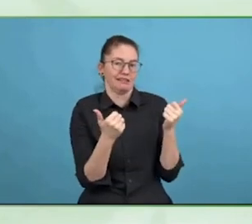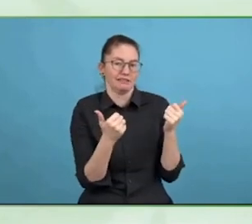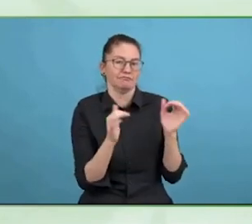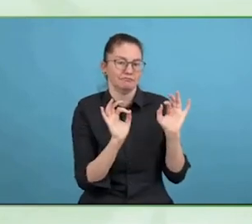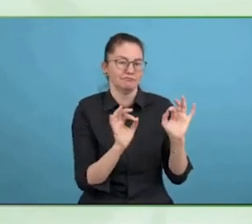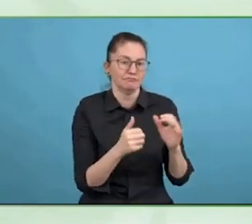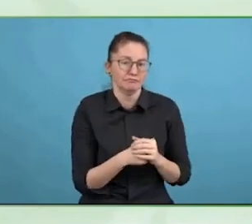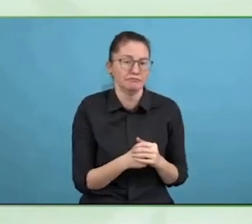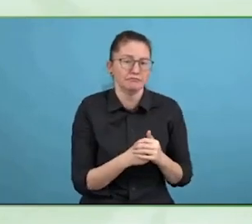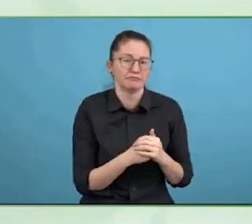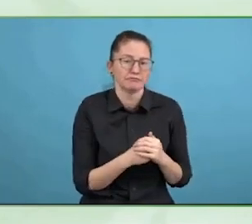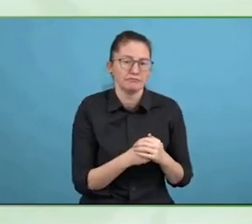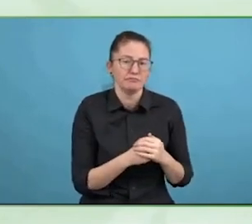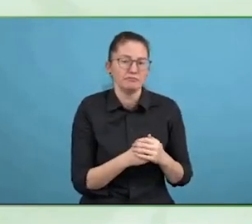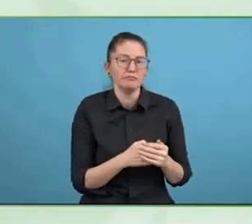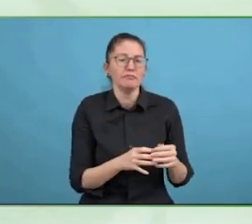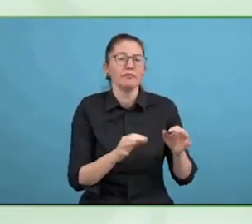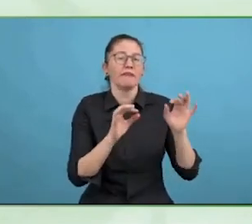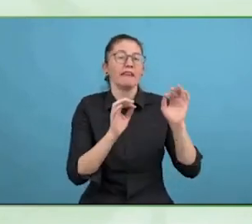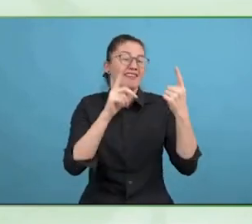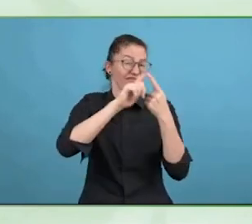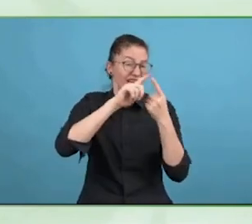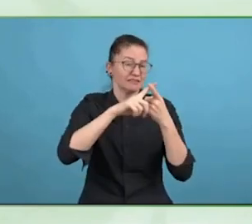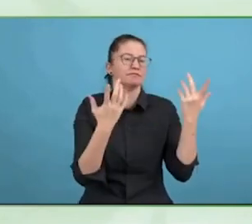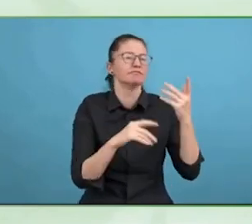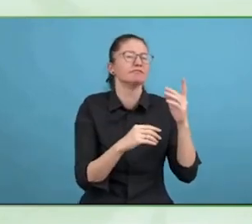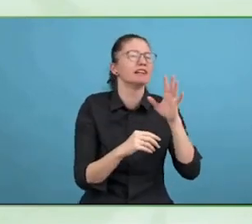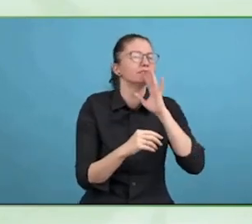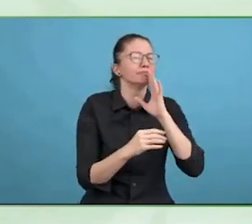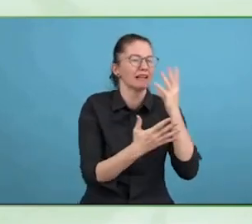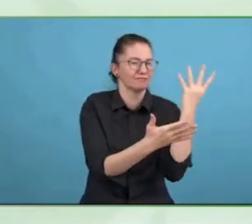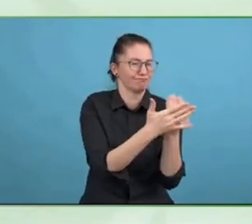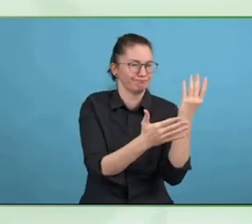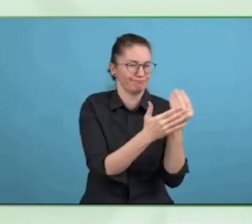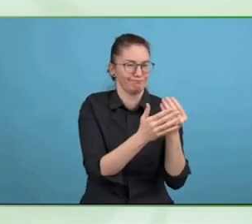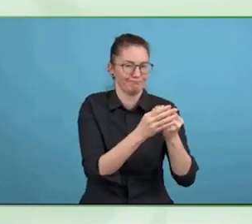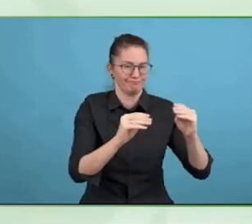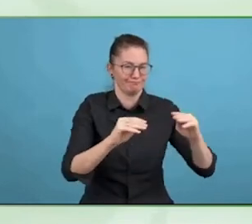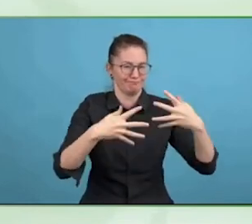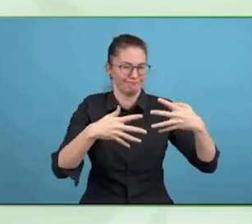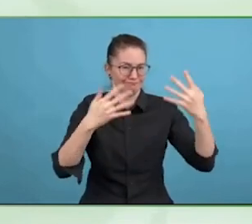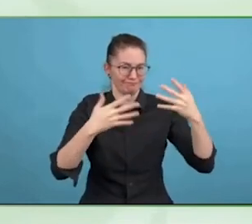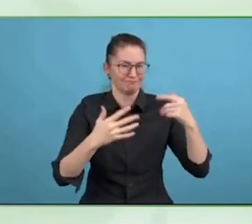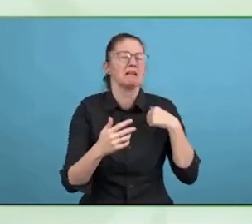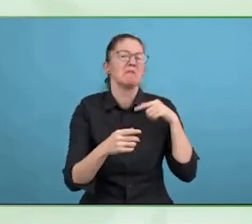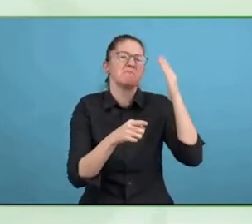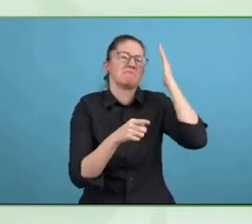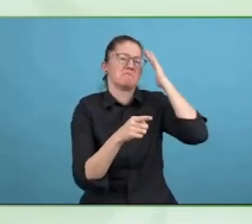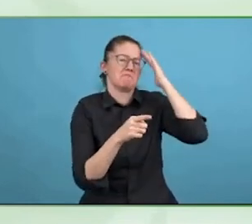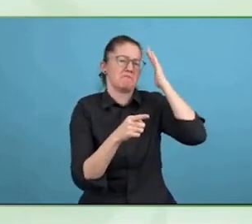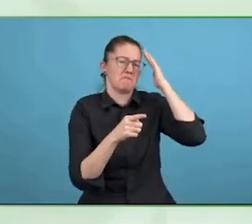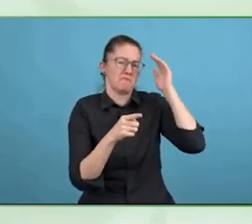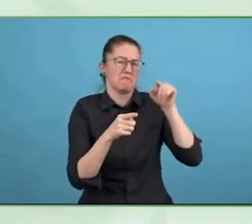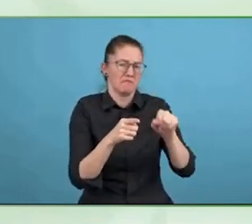The leap from a speech recognition generated output to a caption file is pretty significant.